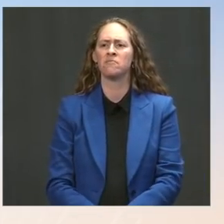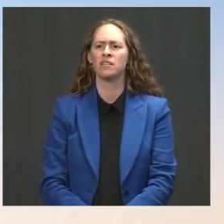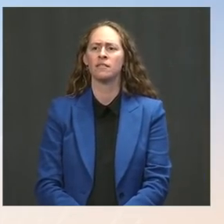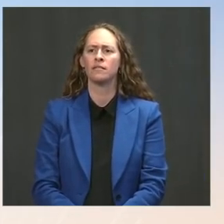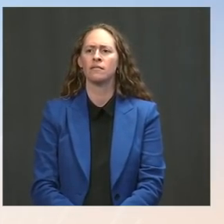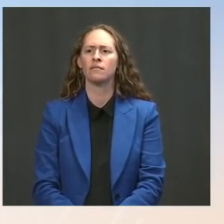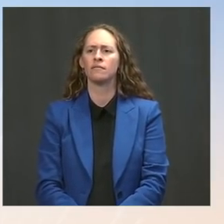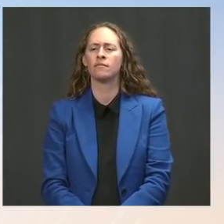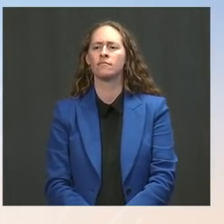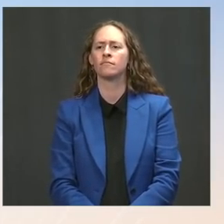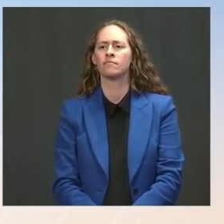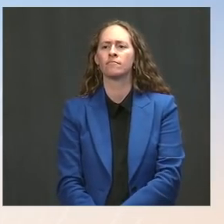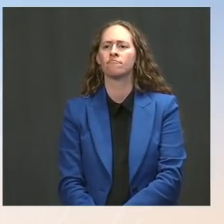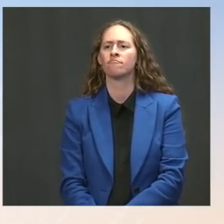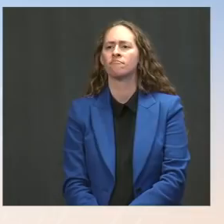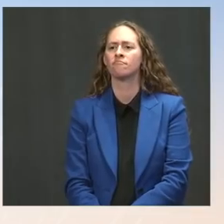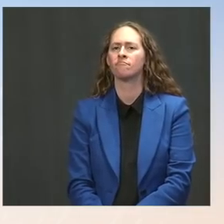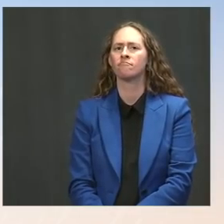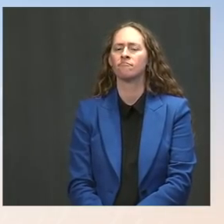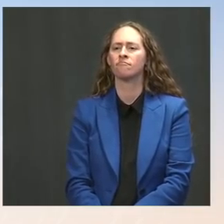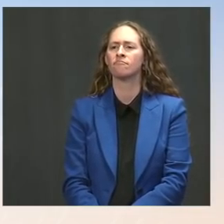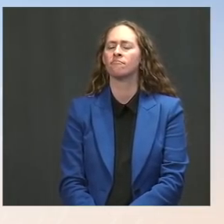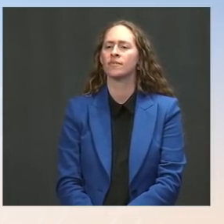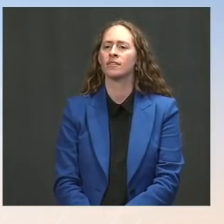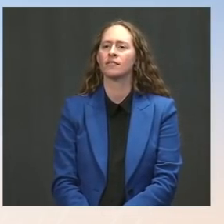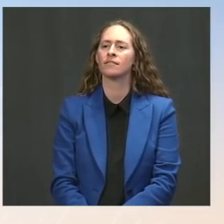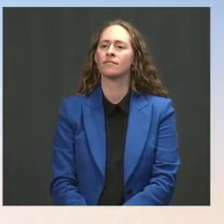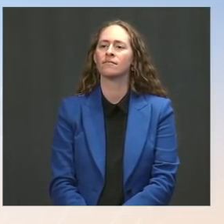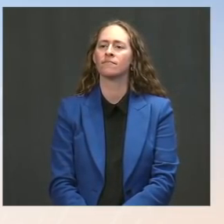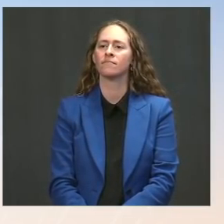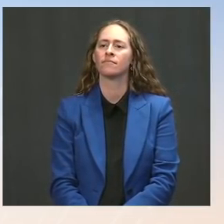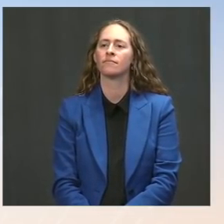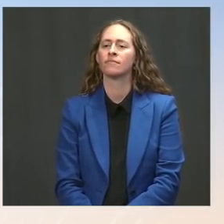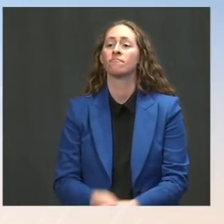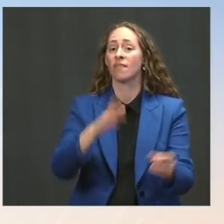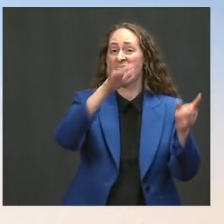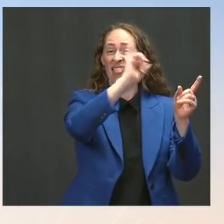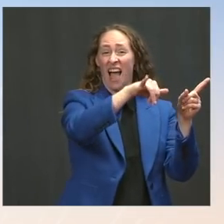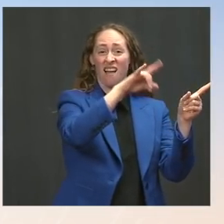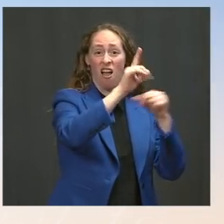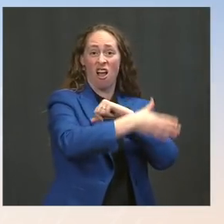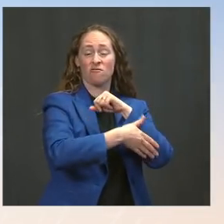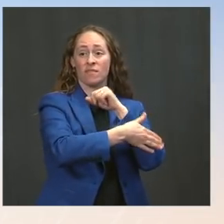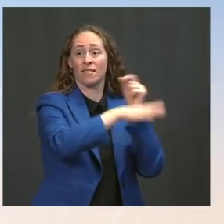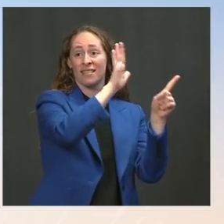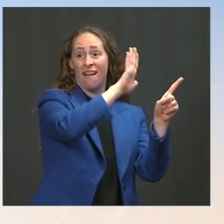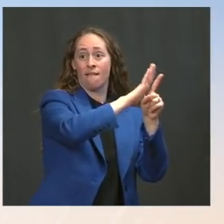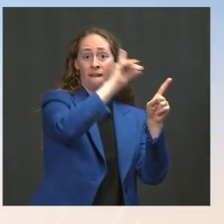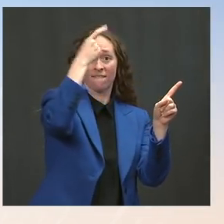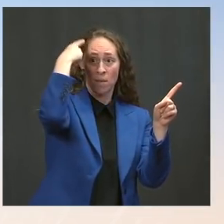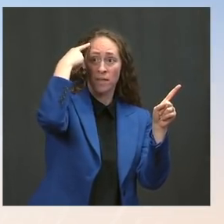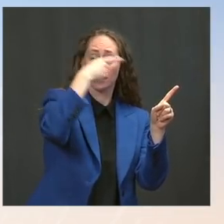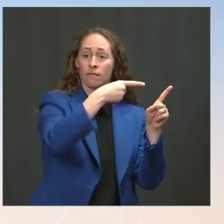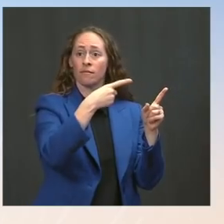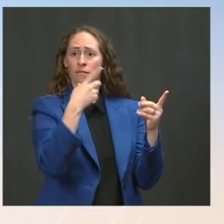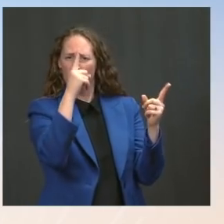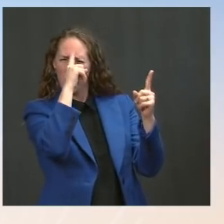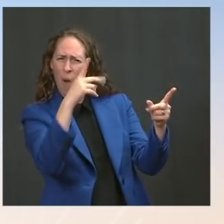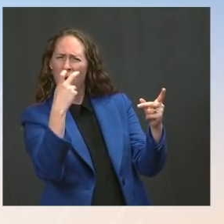are seeking to stabilize their economy, confront a resurgence in the COVID-19 pandemic, and improve living standards for all Tunisians.